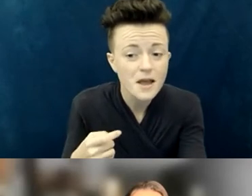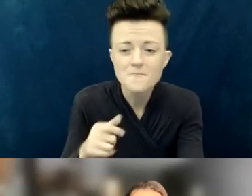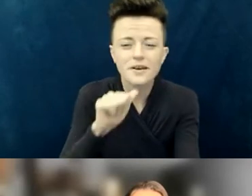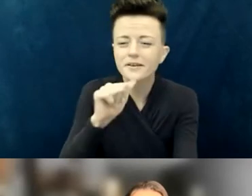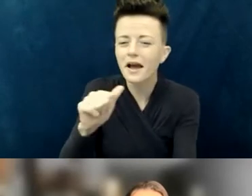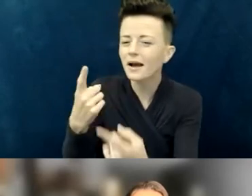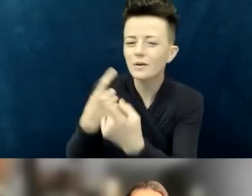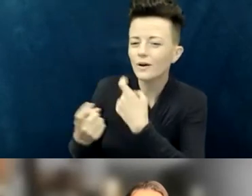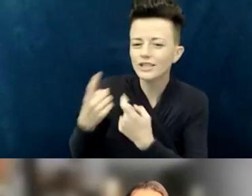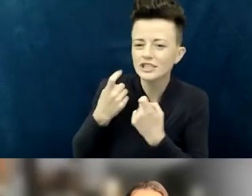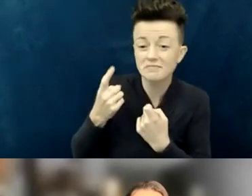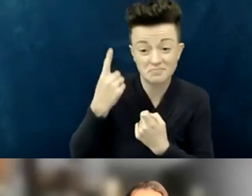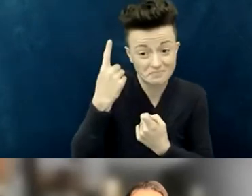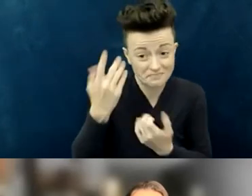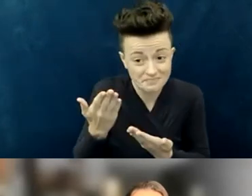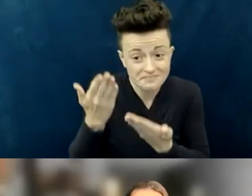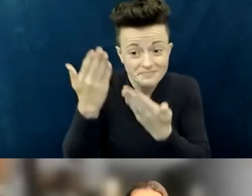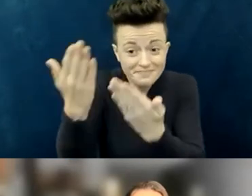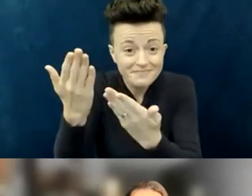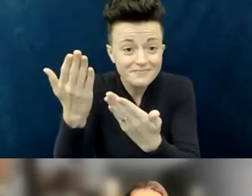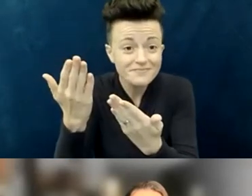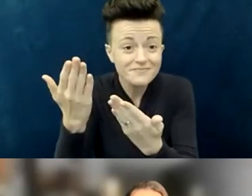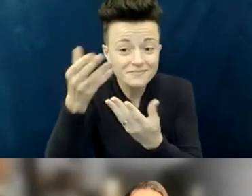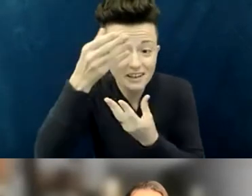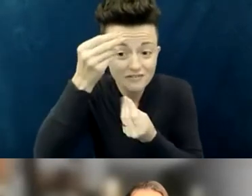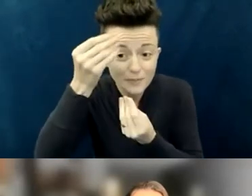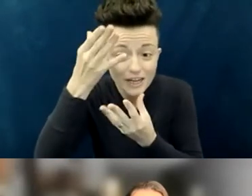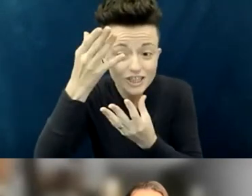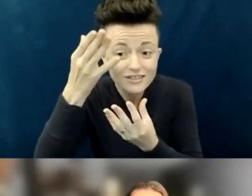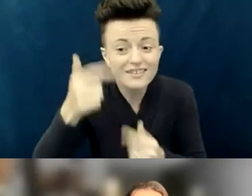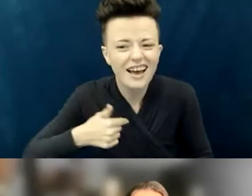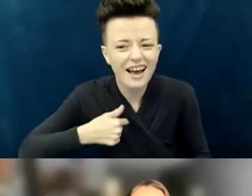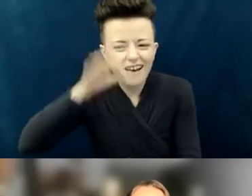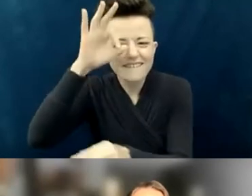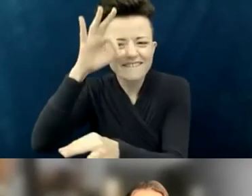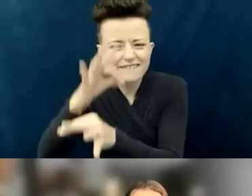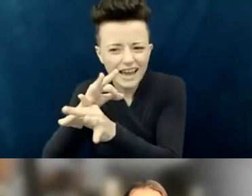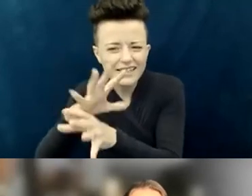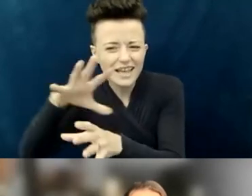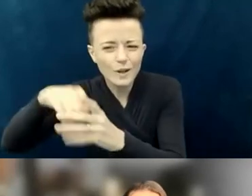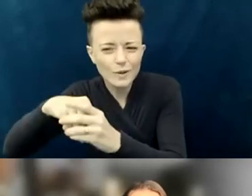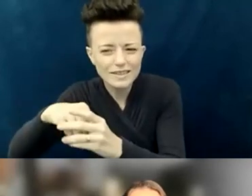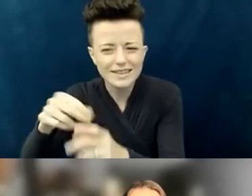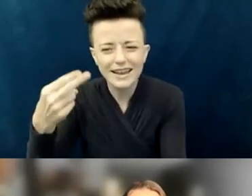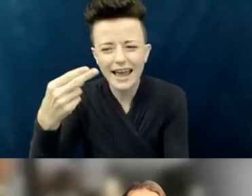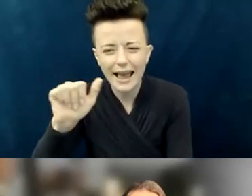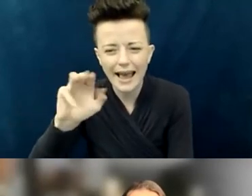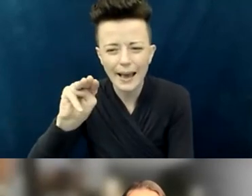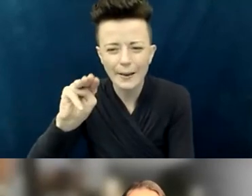Wanted to offer the information that I'm part of the Faith Inclusion Network of Hampton Roads, which is becoming national.